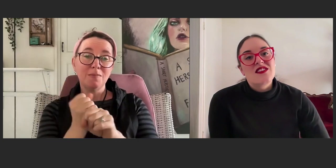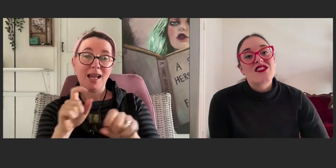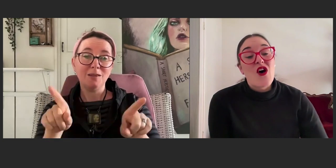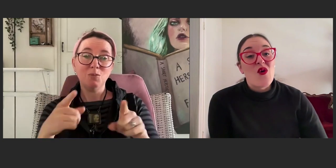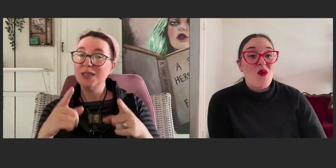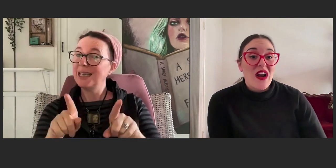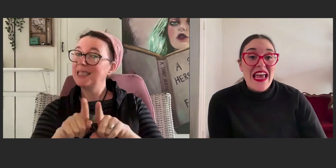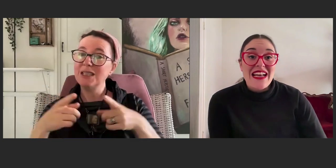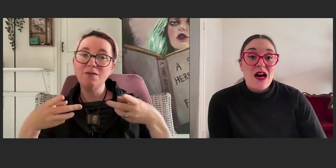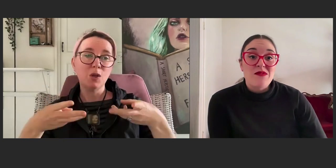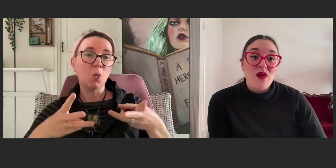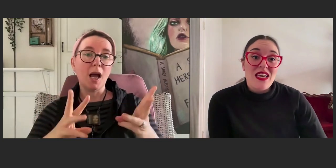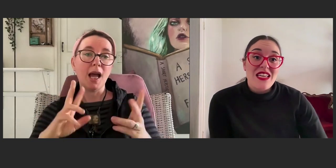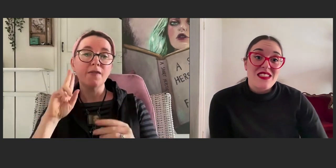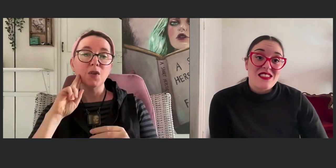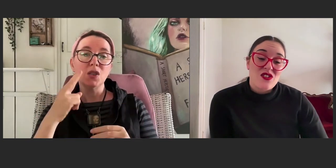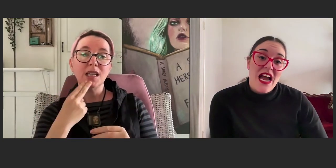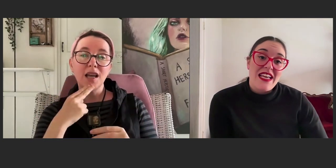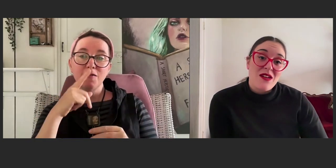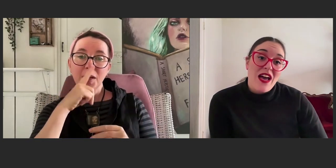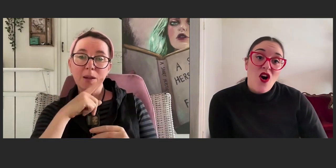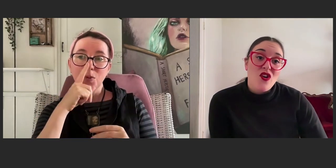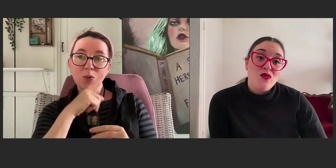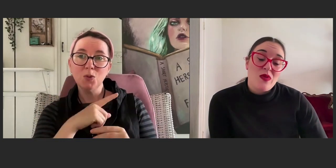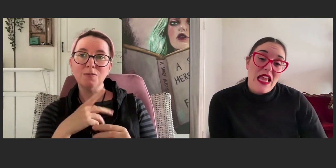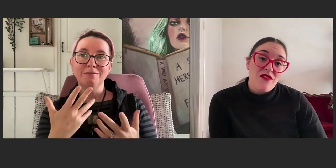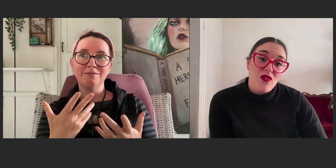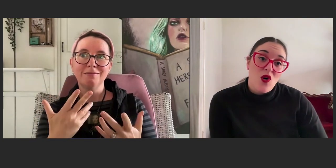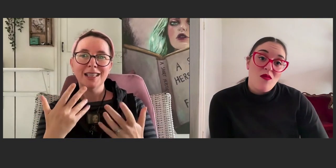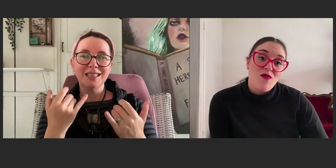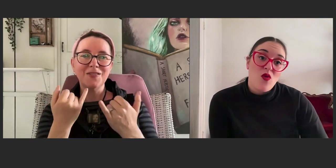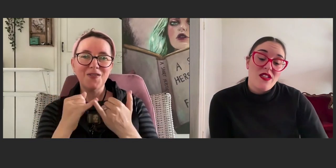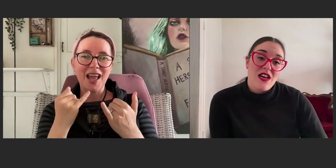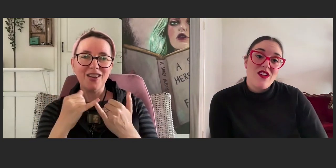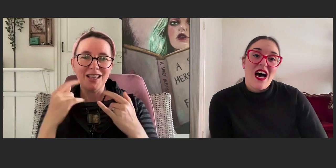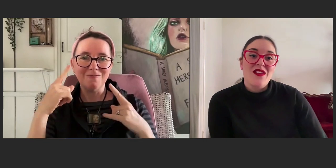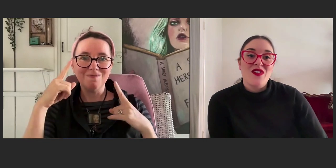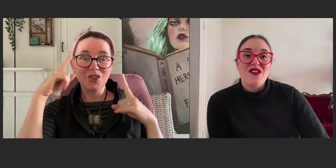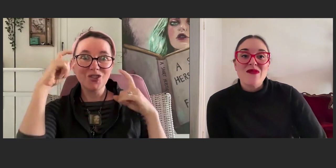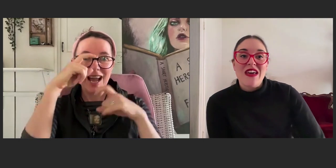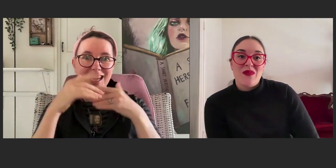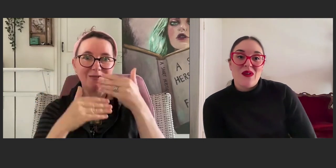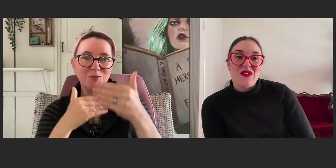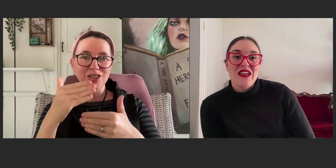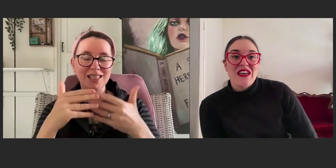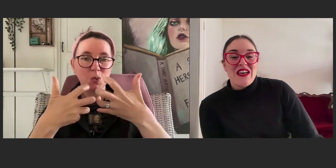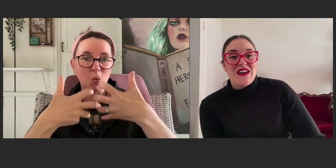So, what I ended up doing is creating my own platform for deaf and hard of hearing people,